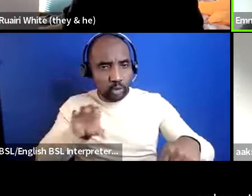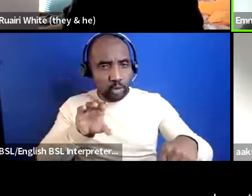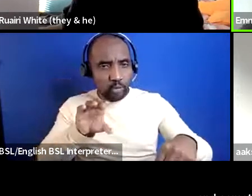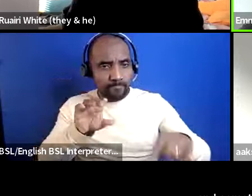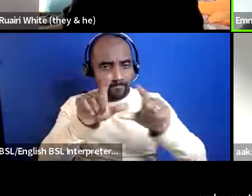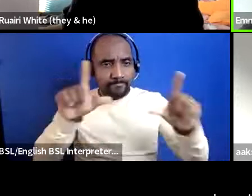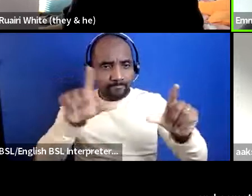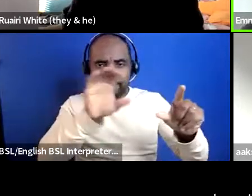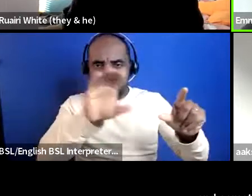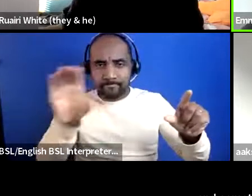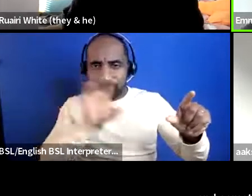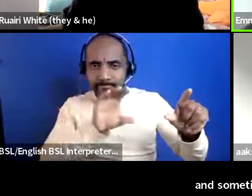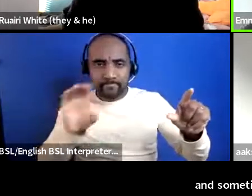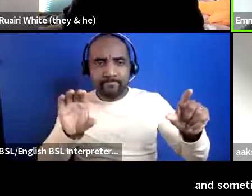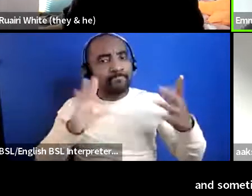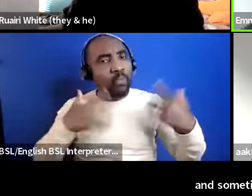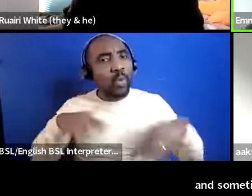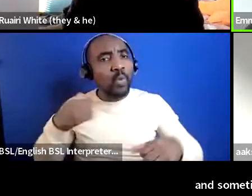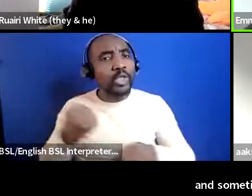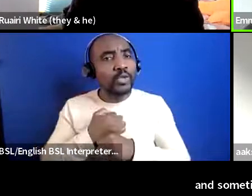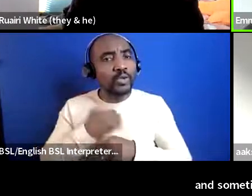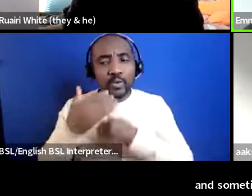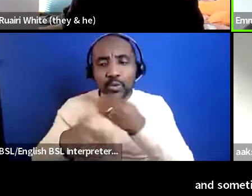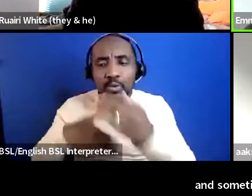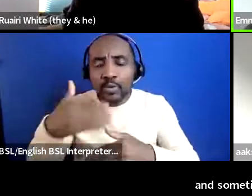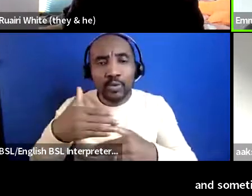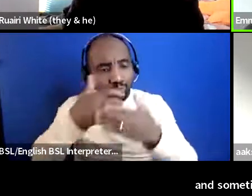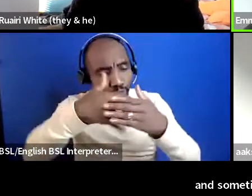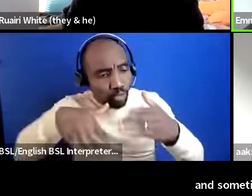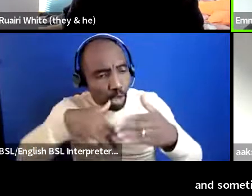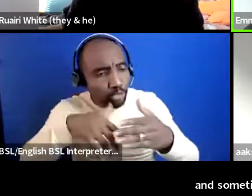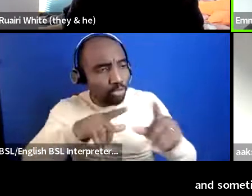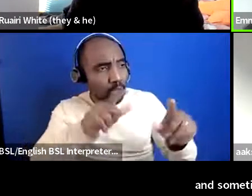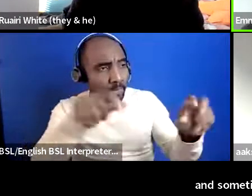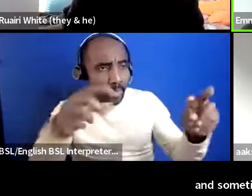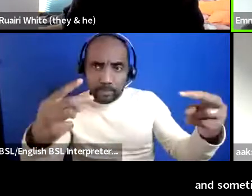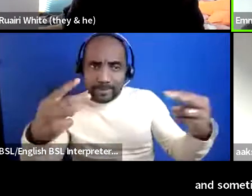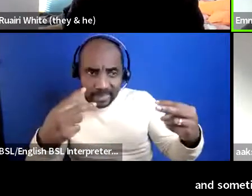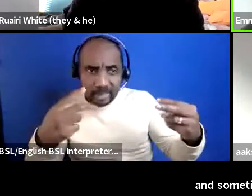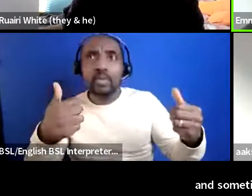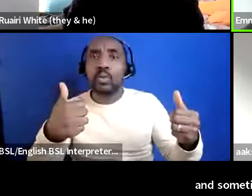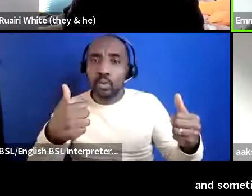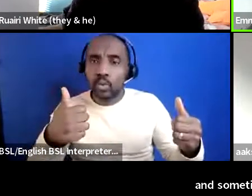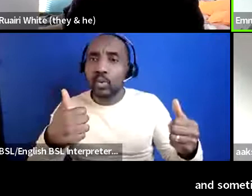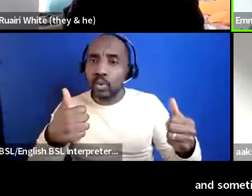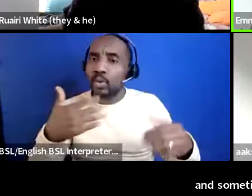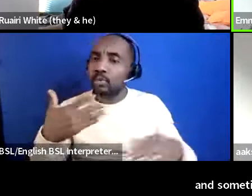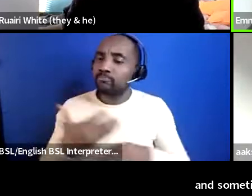um people people see that and and see that we're that we're doing things differently and we are